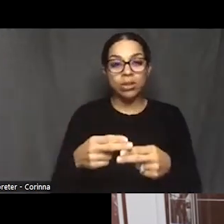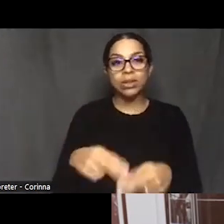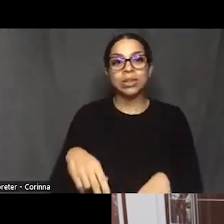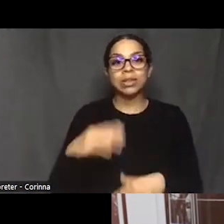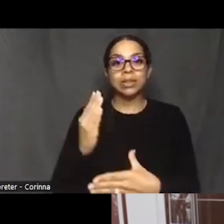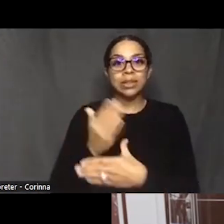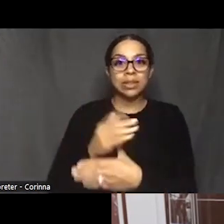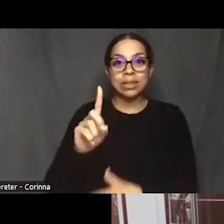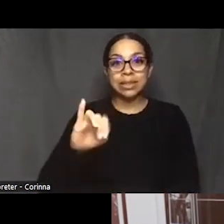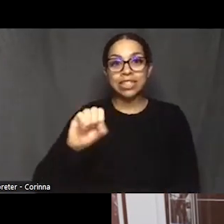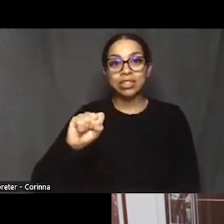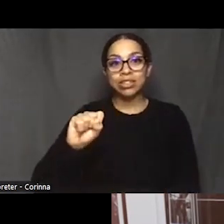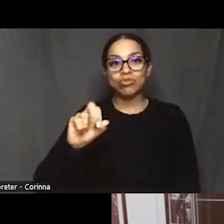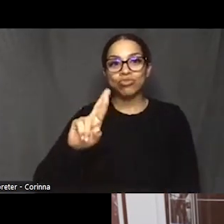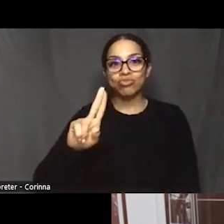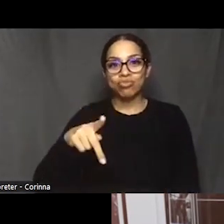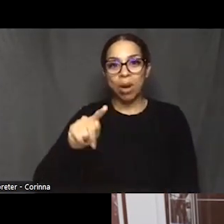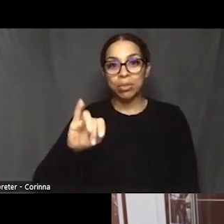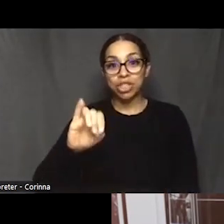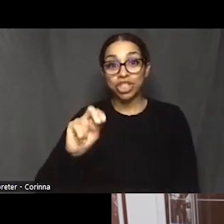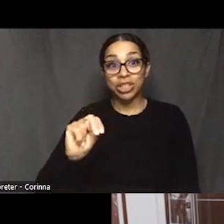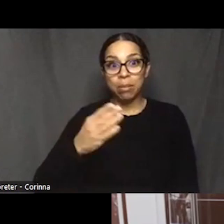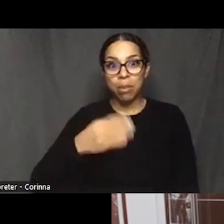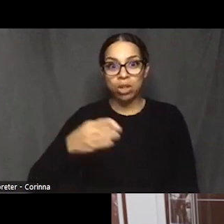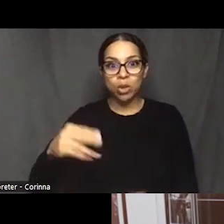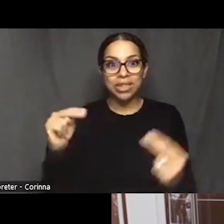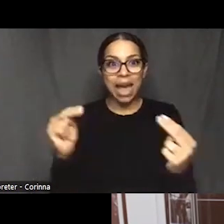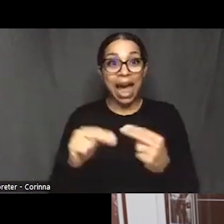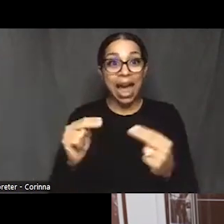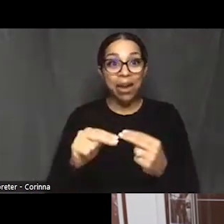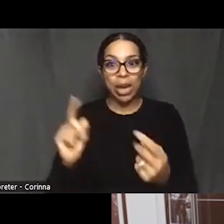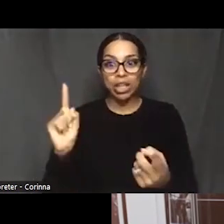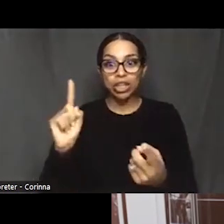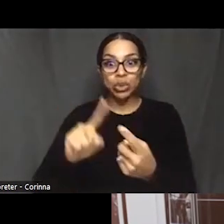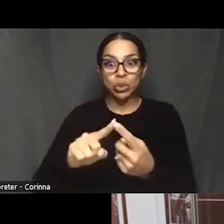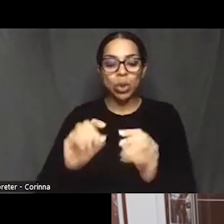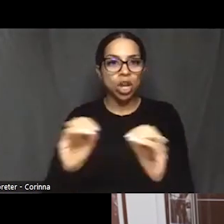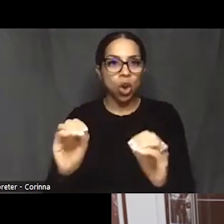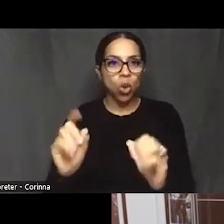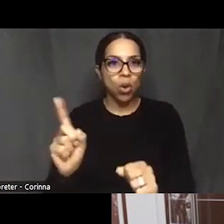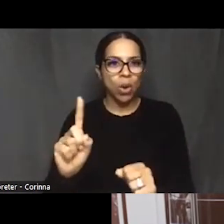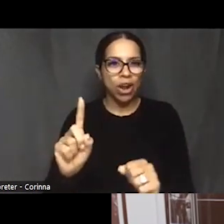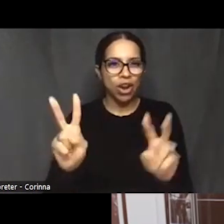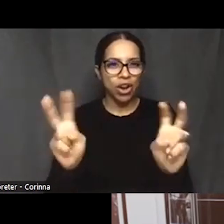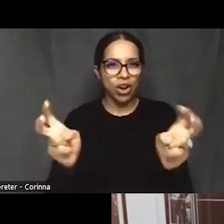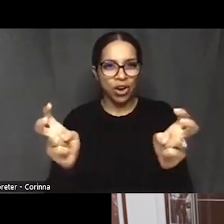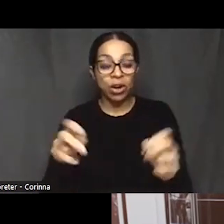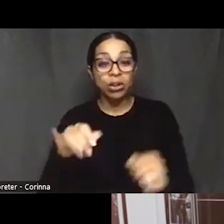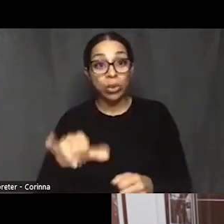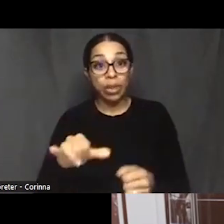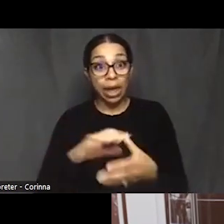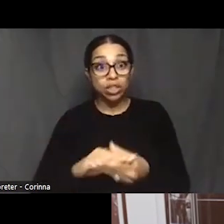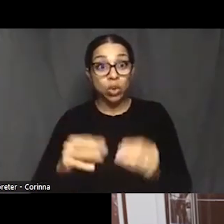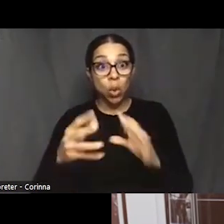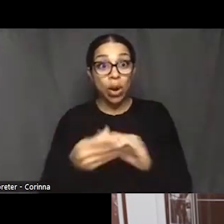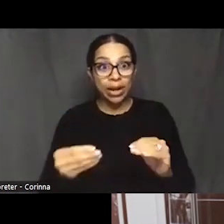So this you know, that that's that story came before the eroding history story.